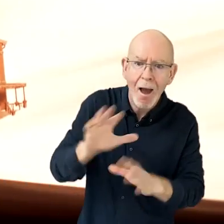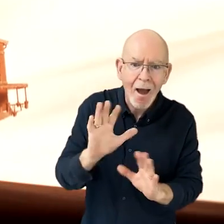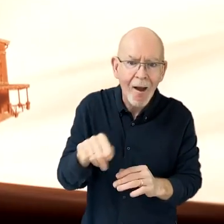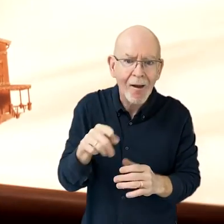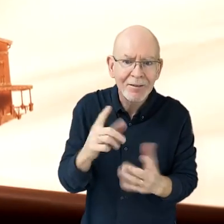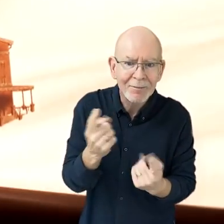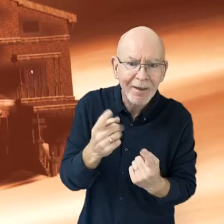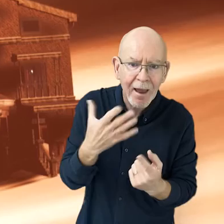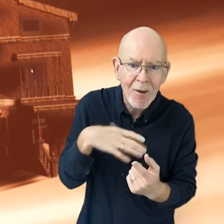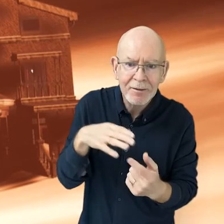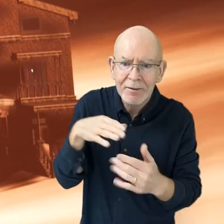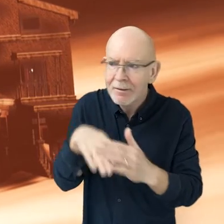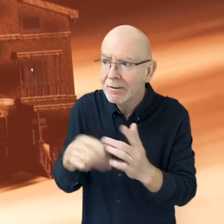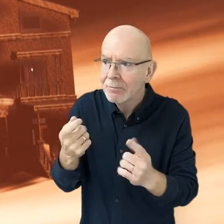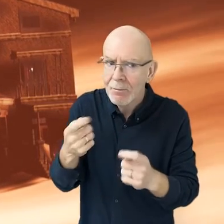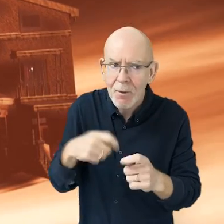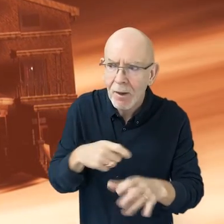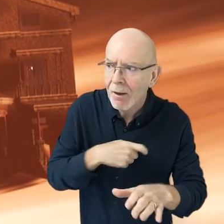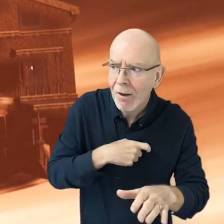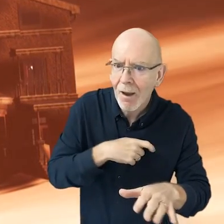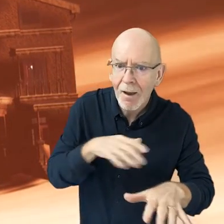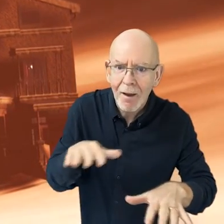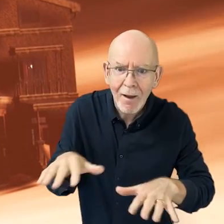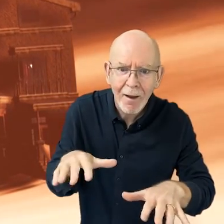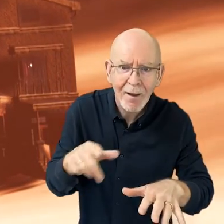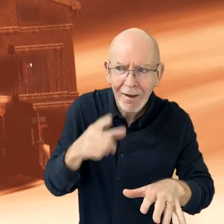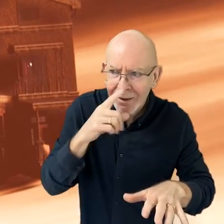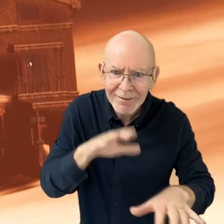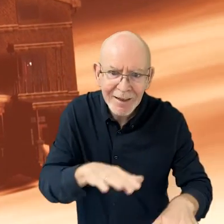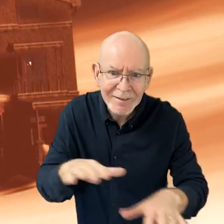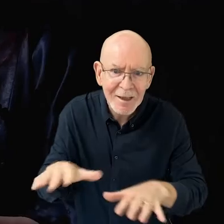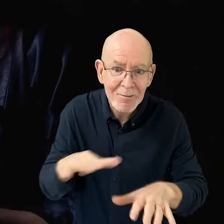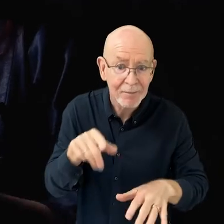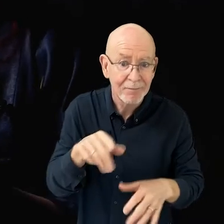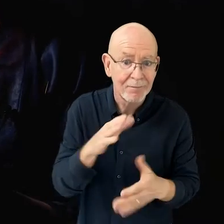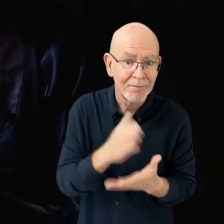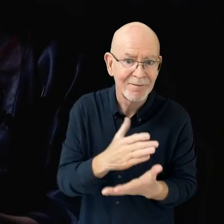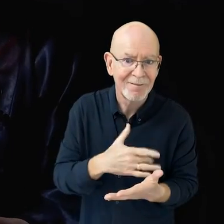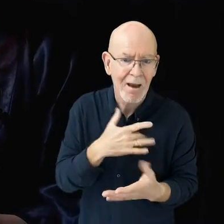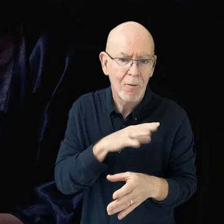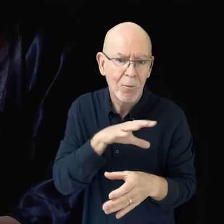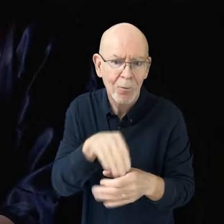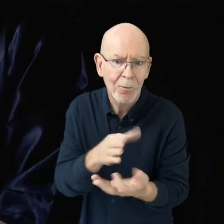but something that's kind of gonna be a bit slower. You can take your time. You can actually really immerse yourself in it,